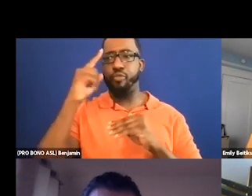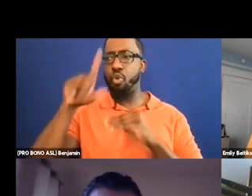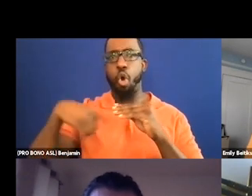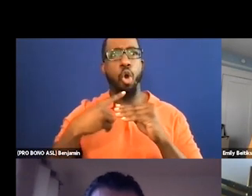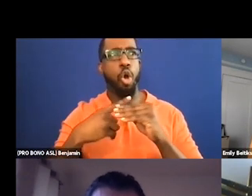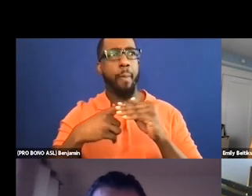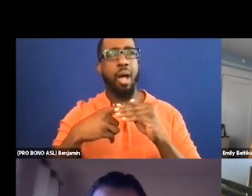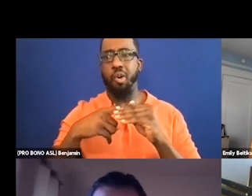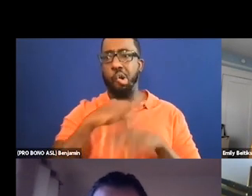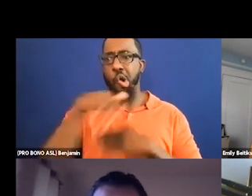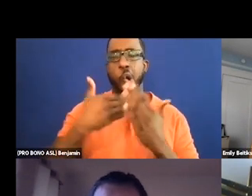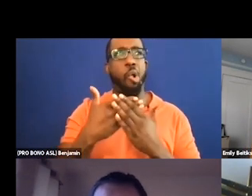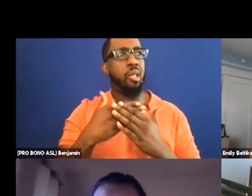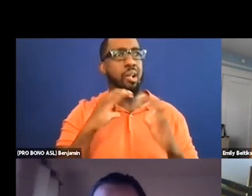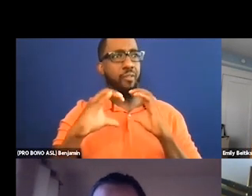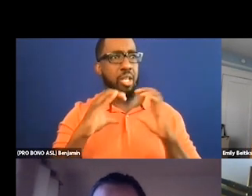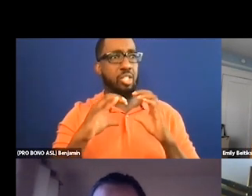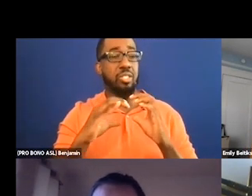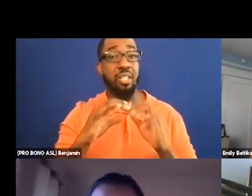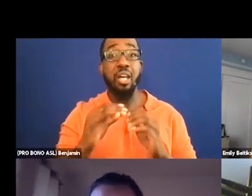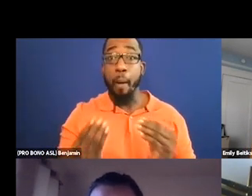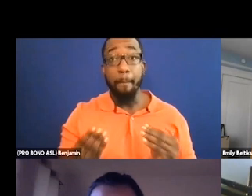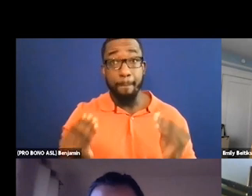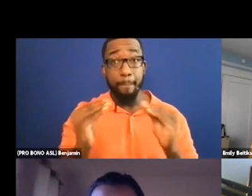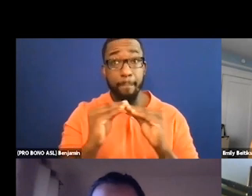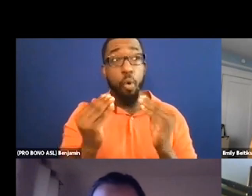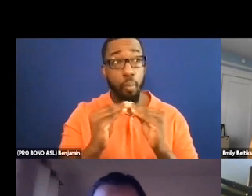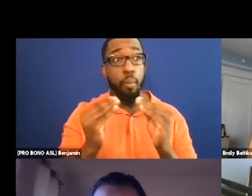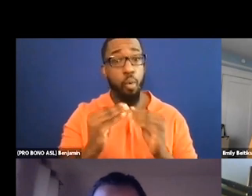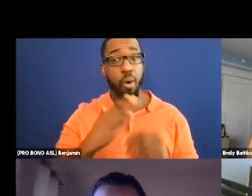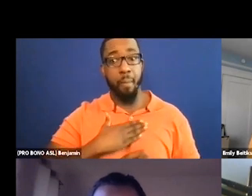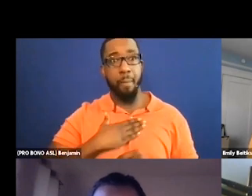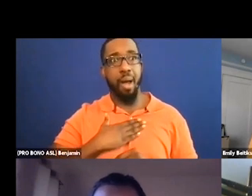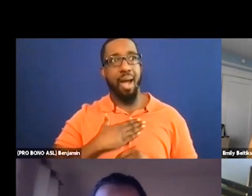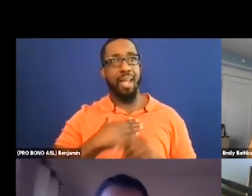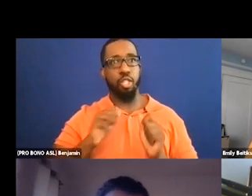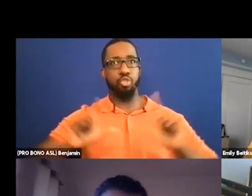the films I screen have AD. How can we as exhibitors